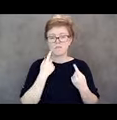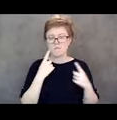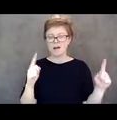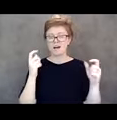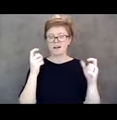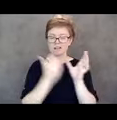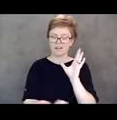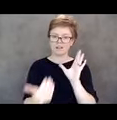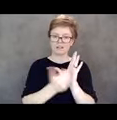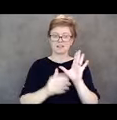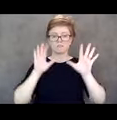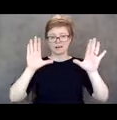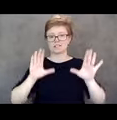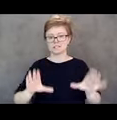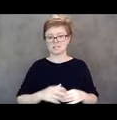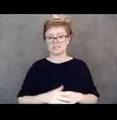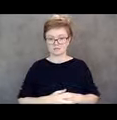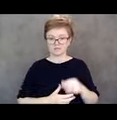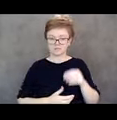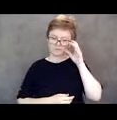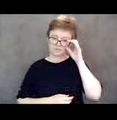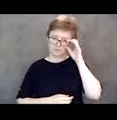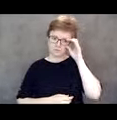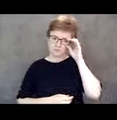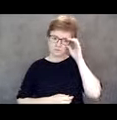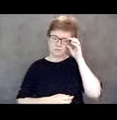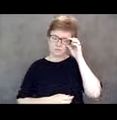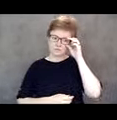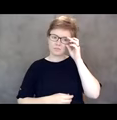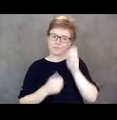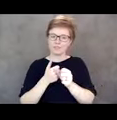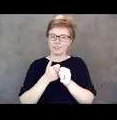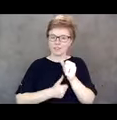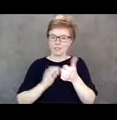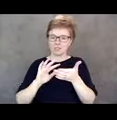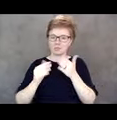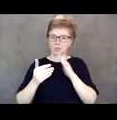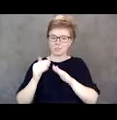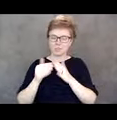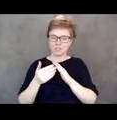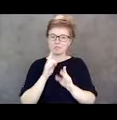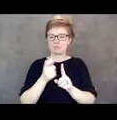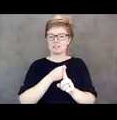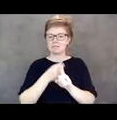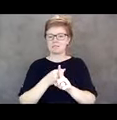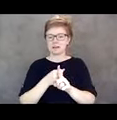Each of these communities have really made an impact on the future of people with IDD.